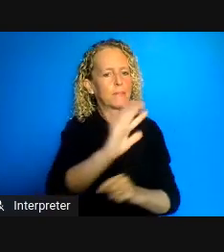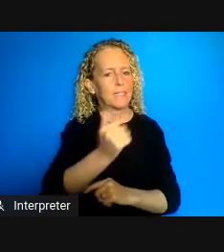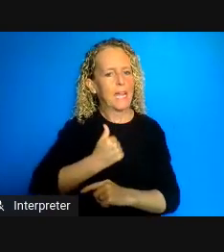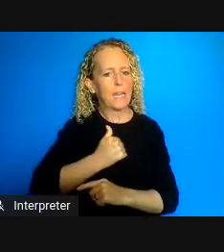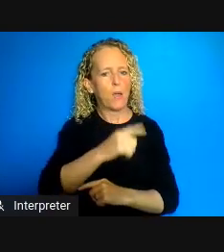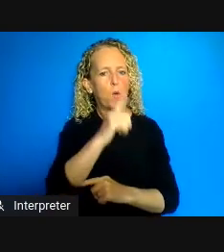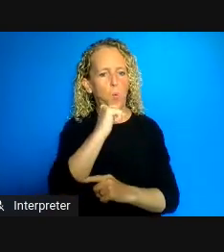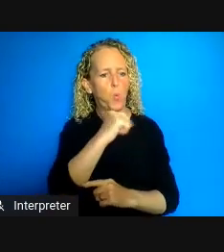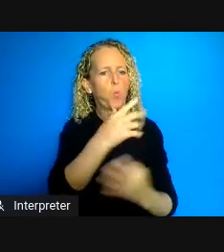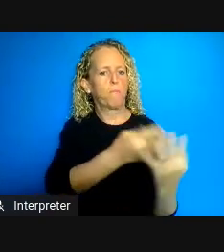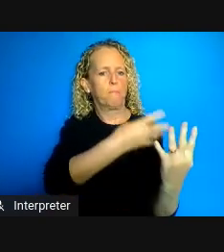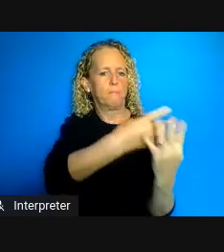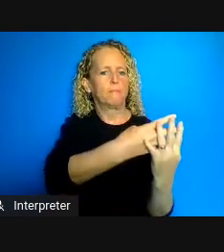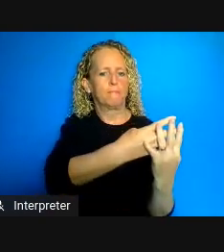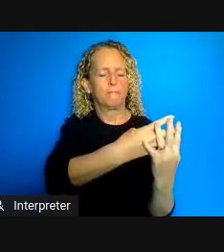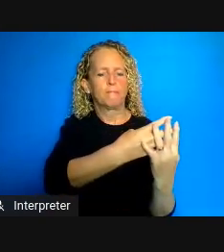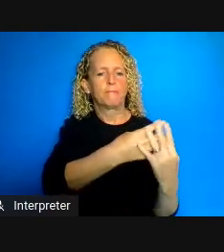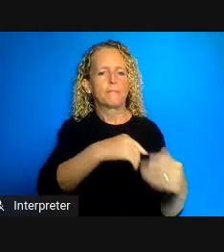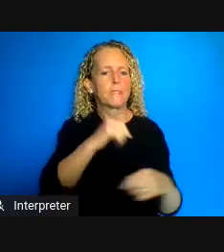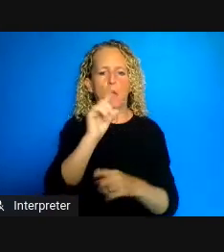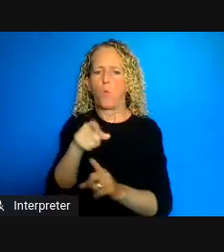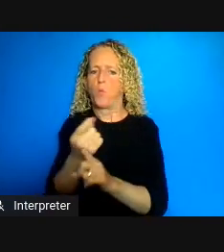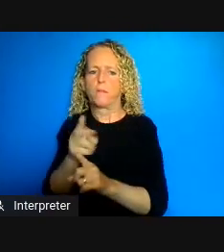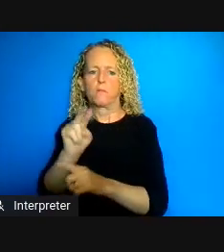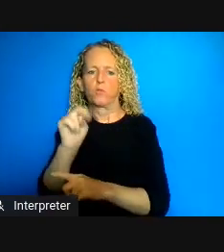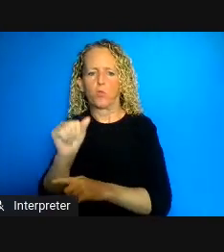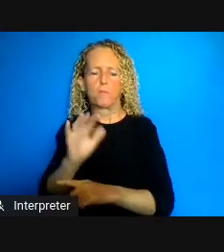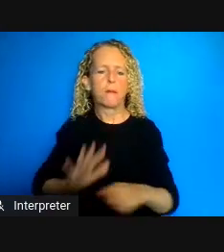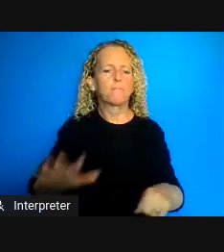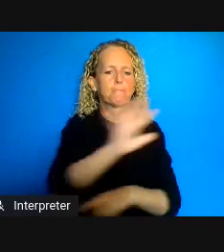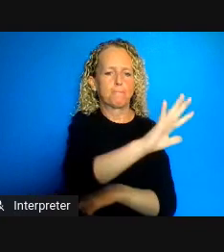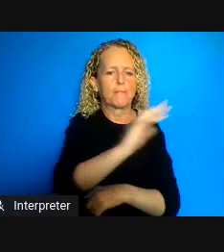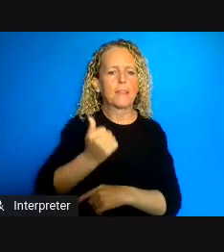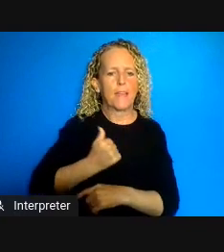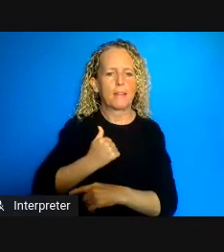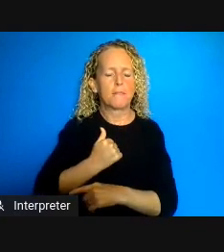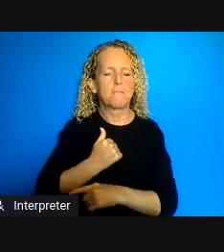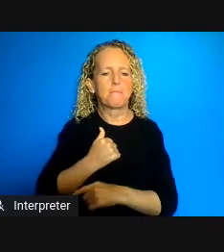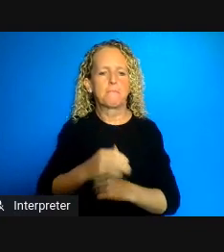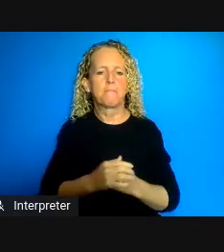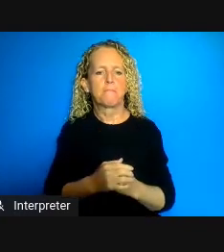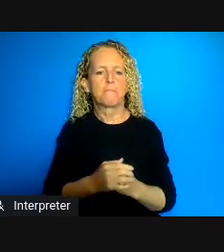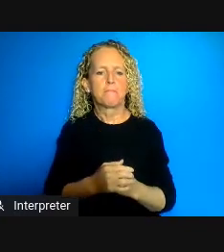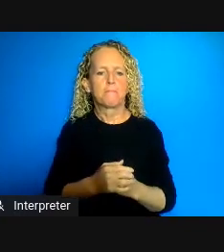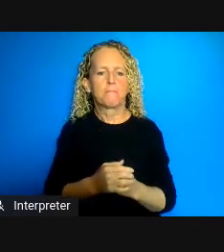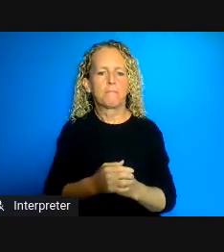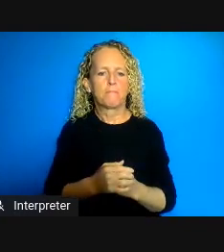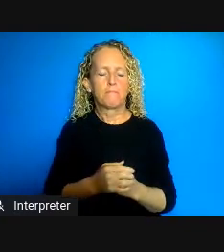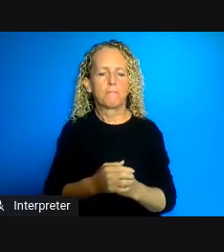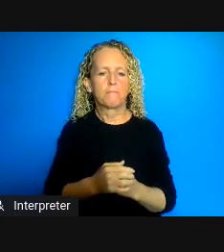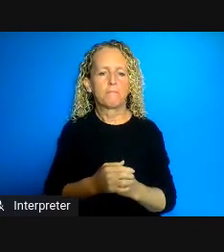Scotia but across the country, as well as why the rates of infection appear to